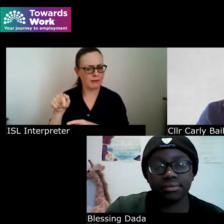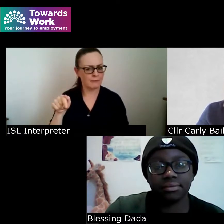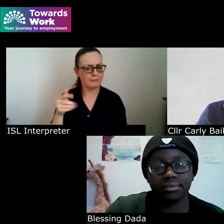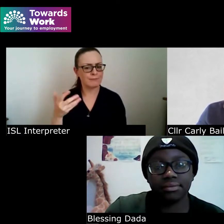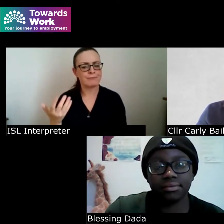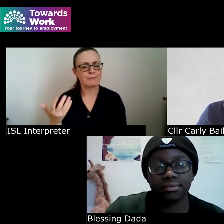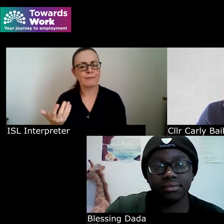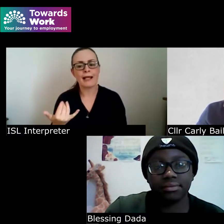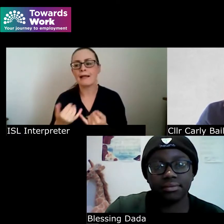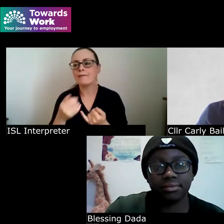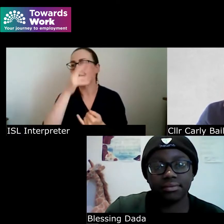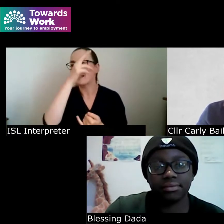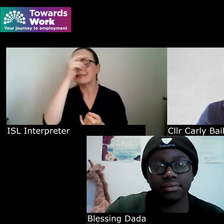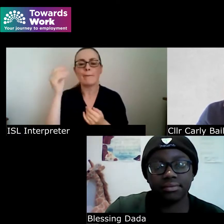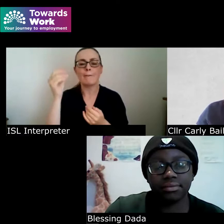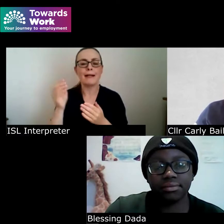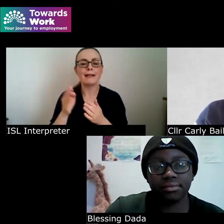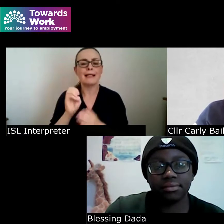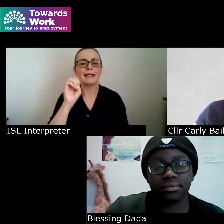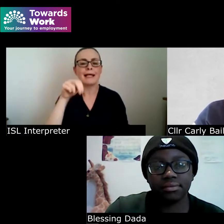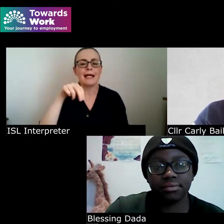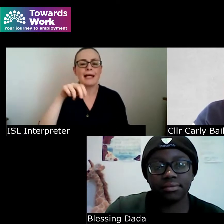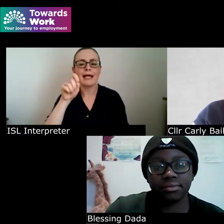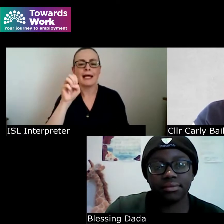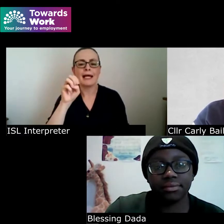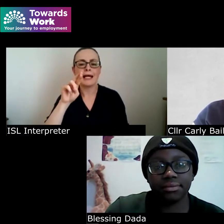the likes of enterprise Ireland we live in an incredible country to be able to support